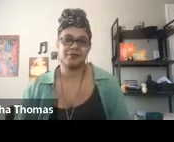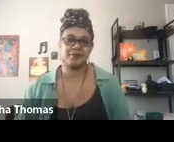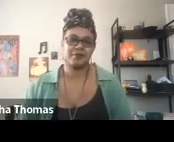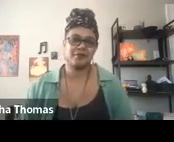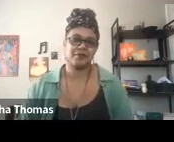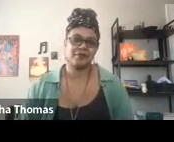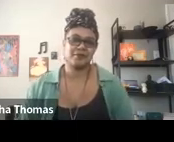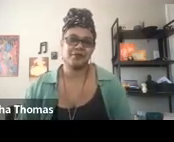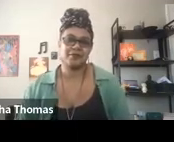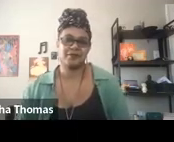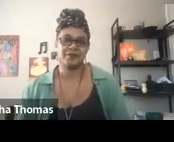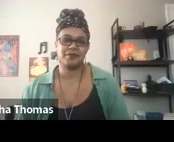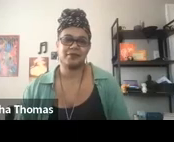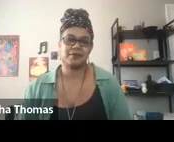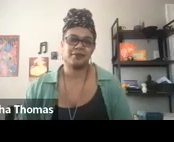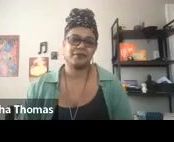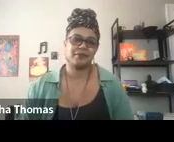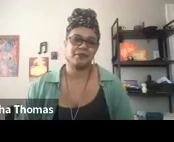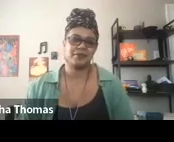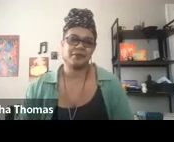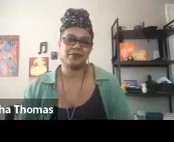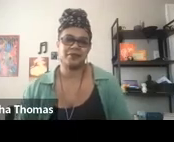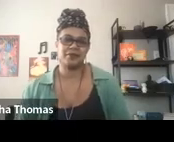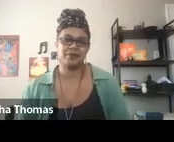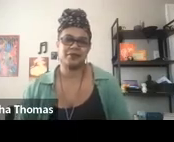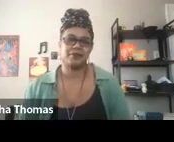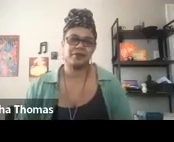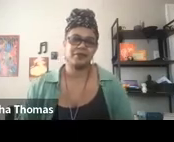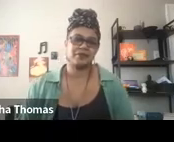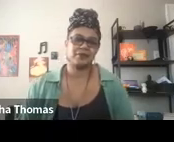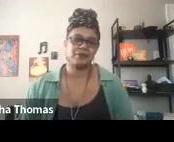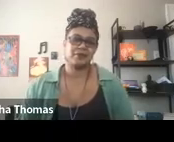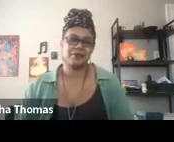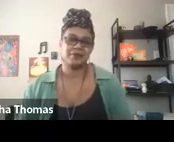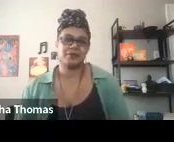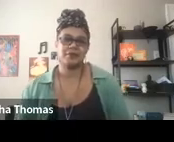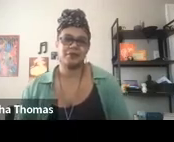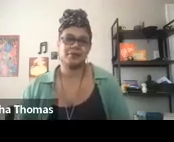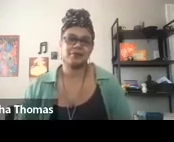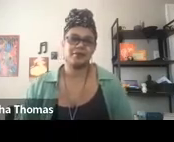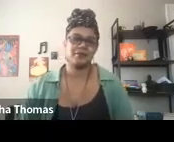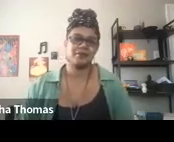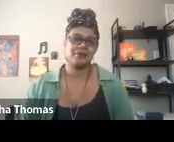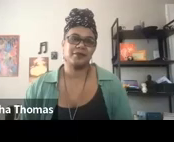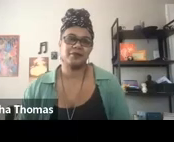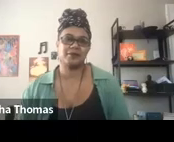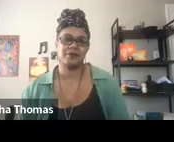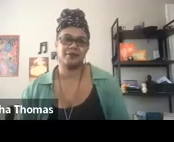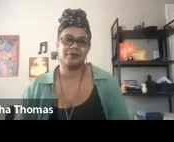Swirls of yellow continue to dominate. Oh, my many fathers. The screen is now almost entirely yellow. Oh, my precious spirits. The color intensifies. I welcome your wisdom today. Footsteps of turn watercolor splotches in a deep peachy pink. I welcome your wisdom today.